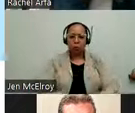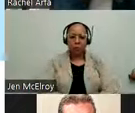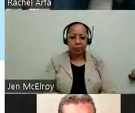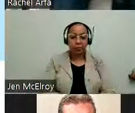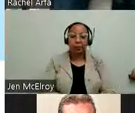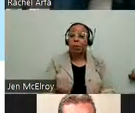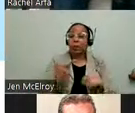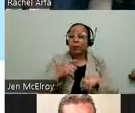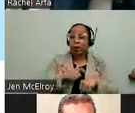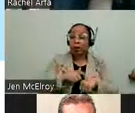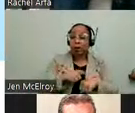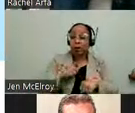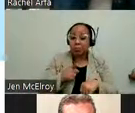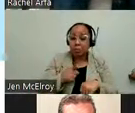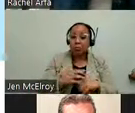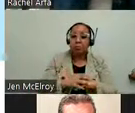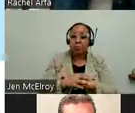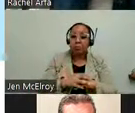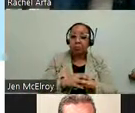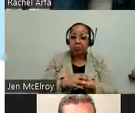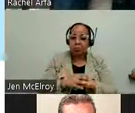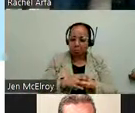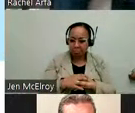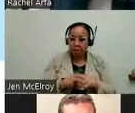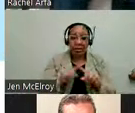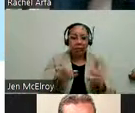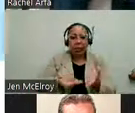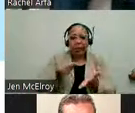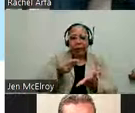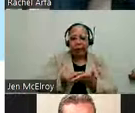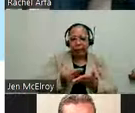priority. And there are different -- what becomes available, for example